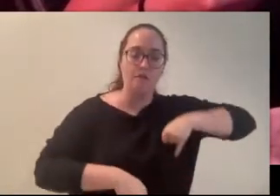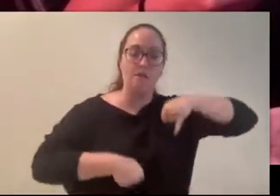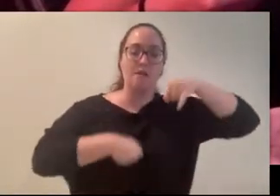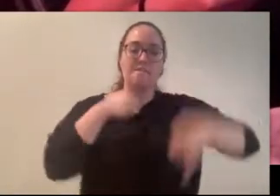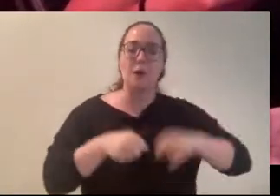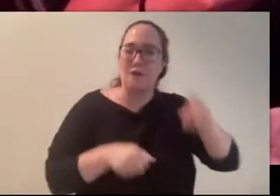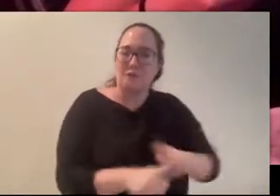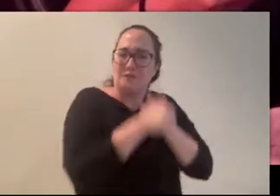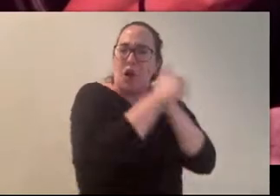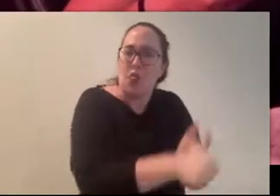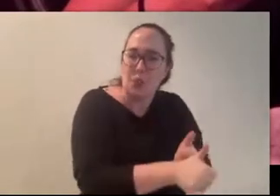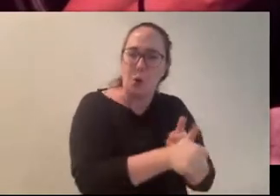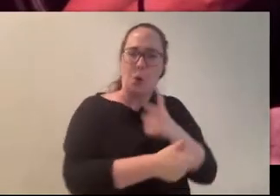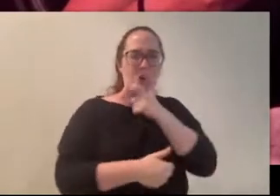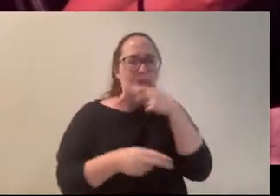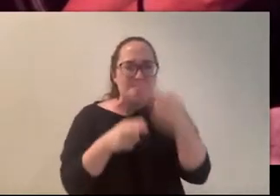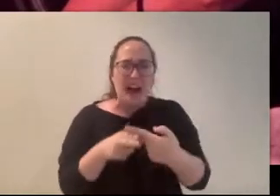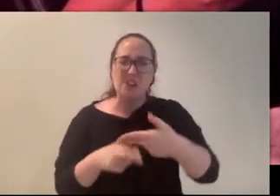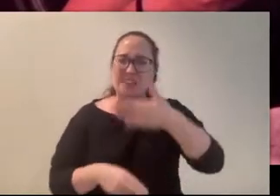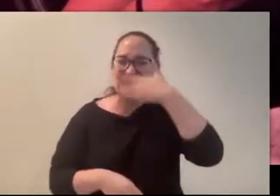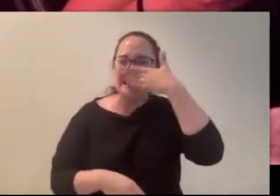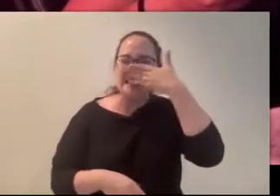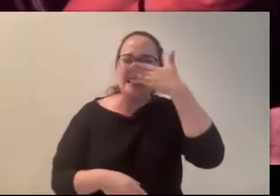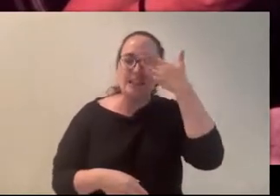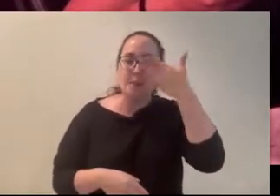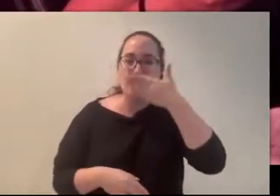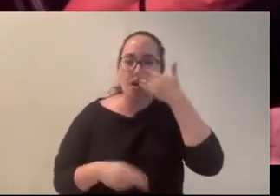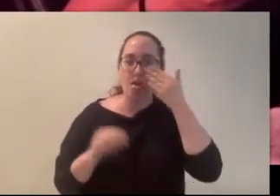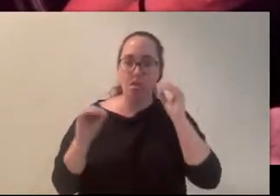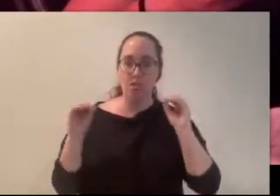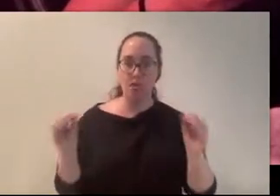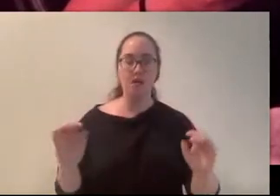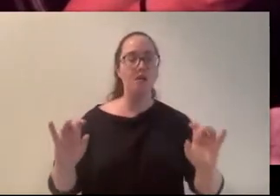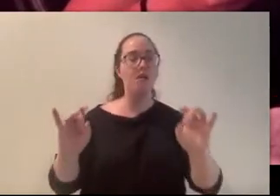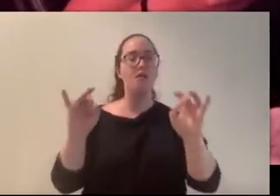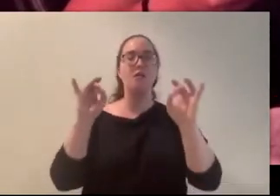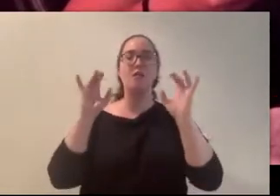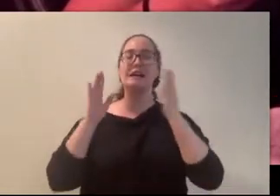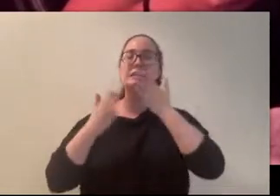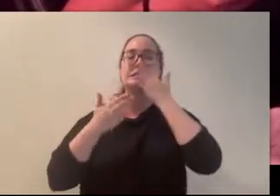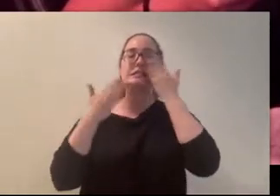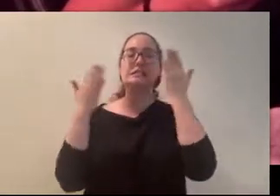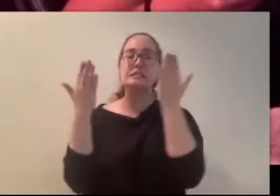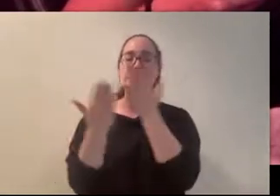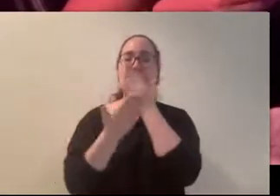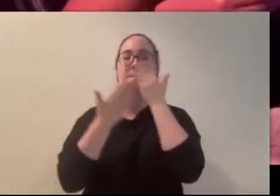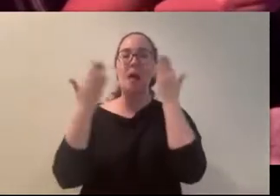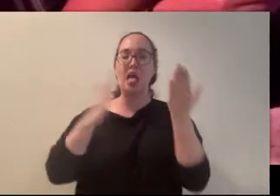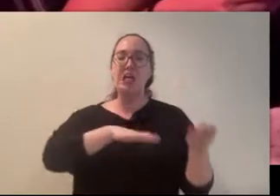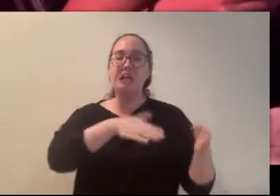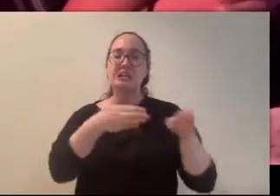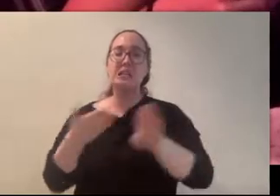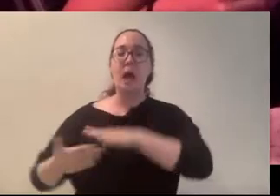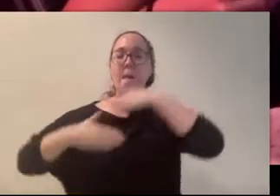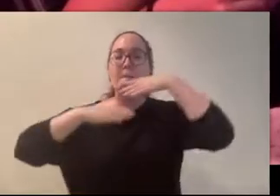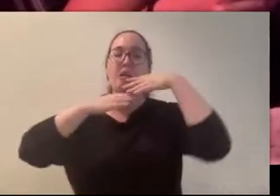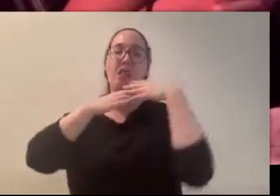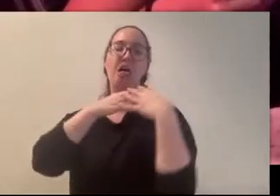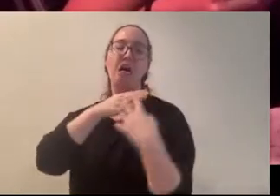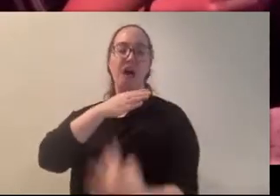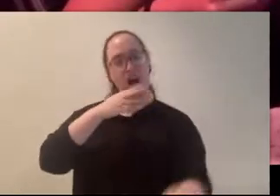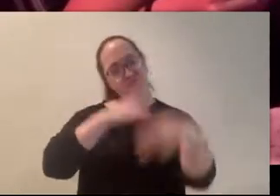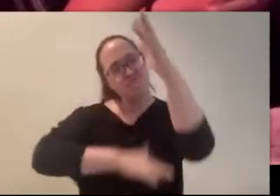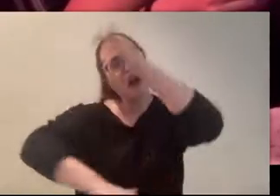ever mentioned the smell. The stench of rot and earth and blood oozed through the air, slowly